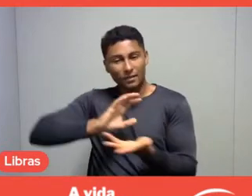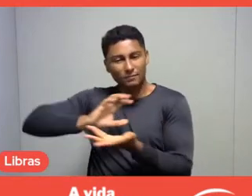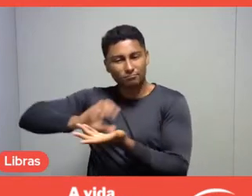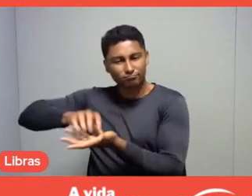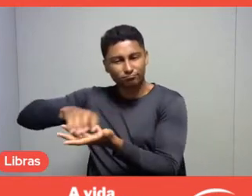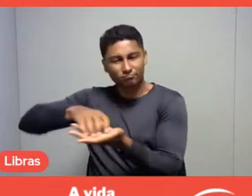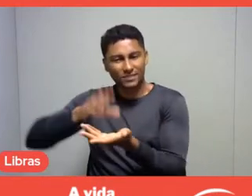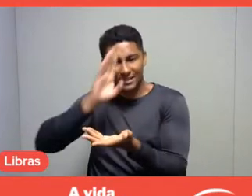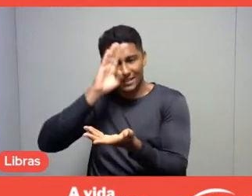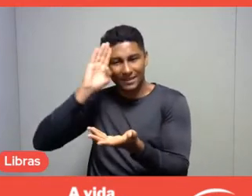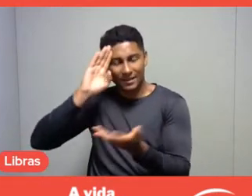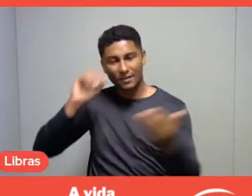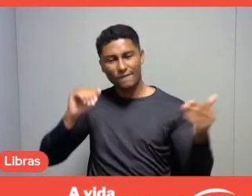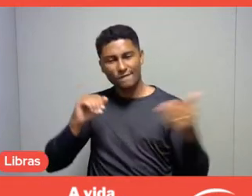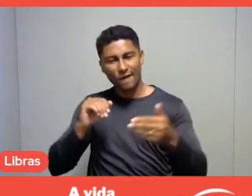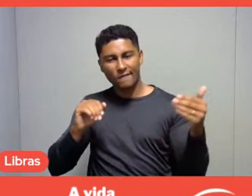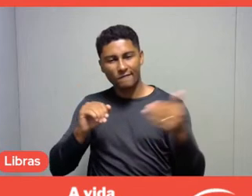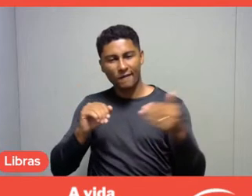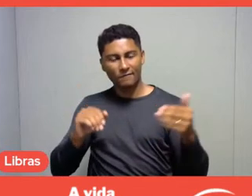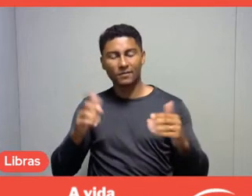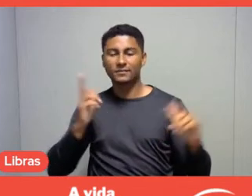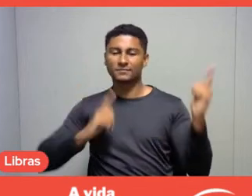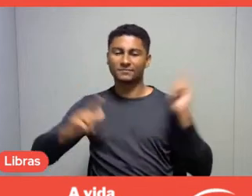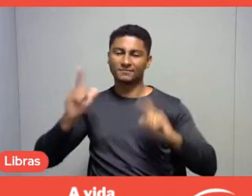And, Professor Carlos Eduardo,